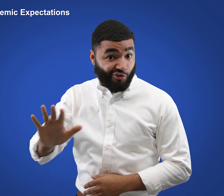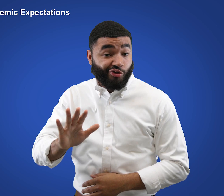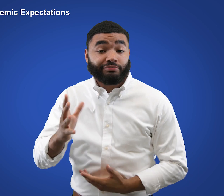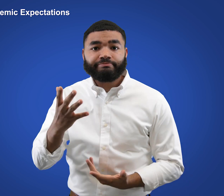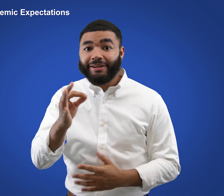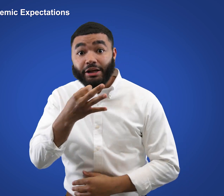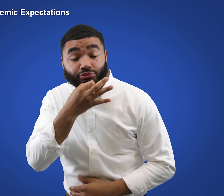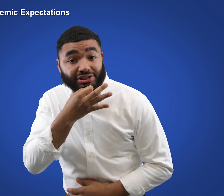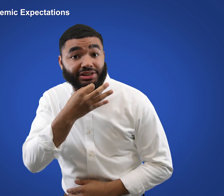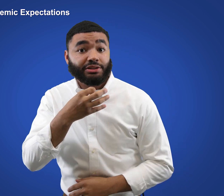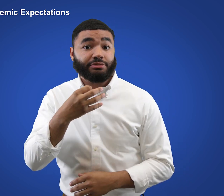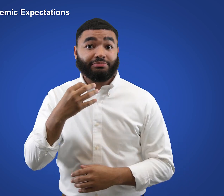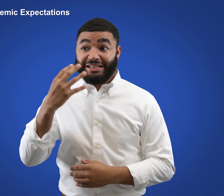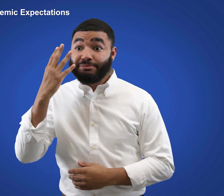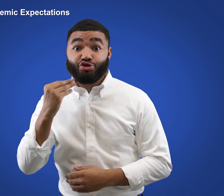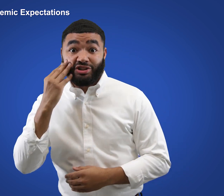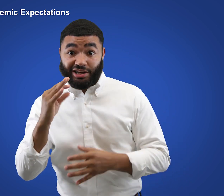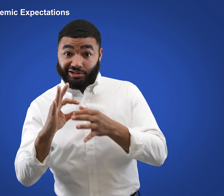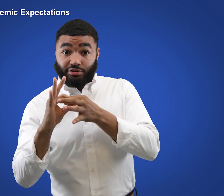contributions, expertise, and experience